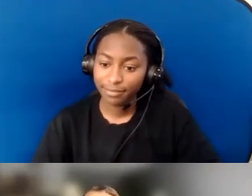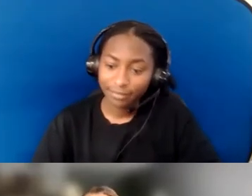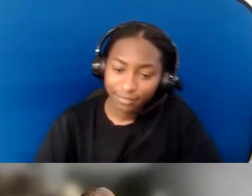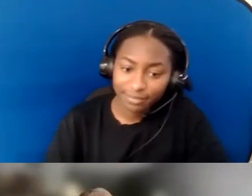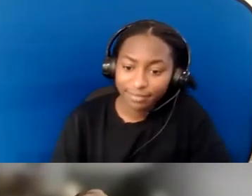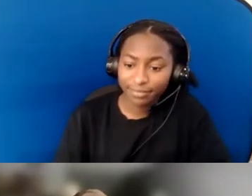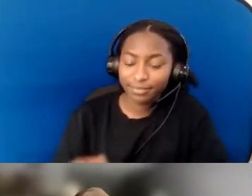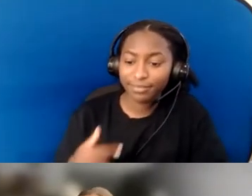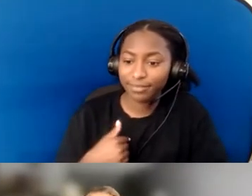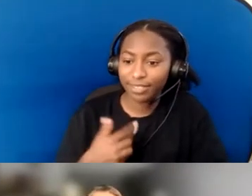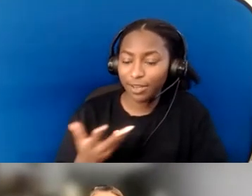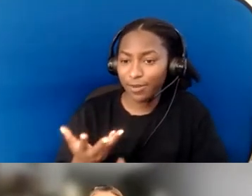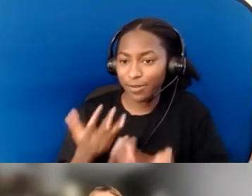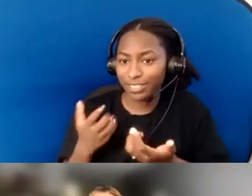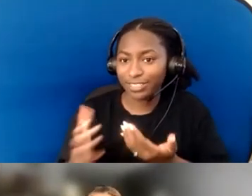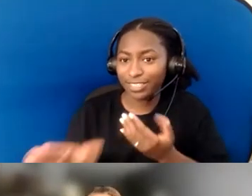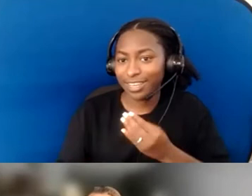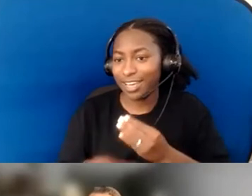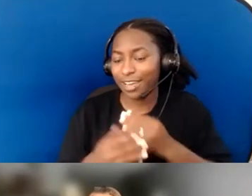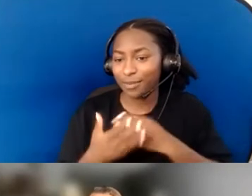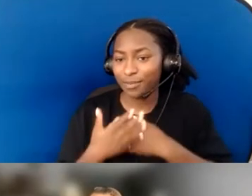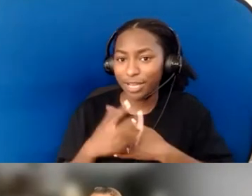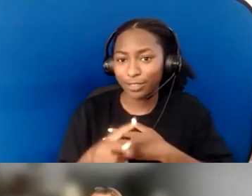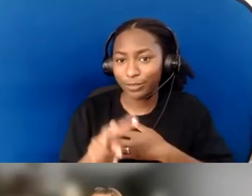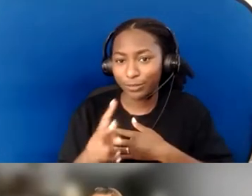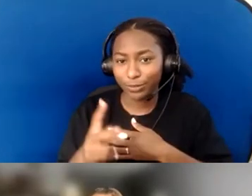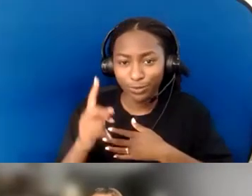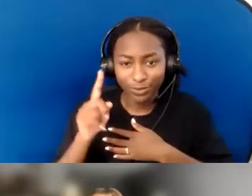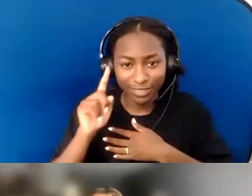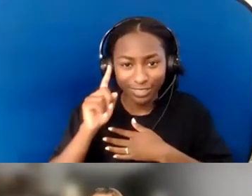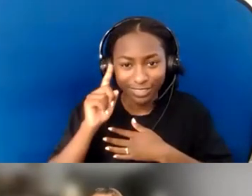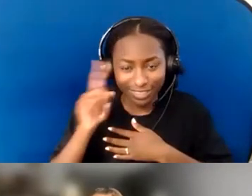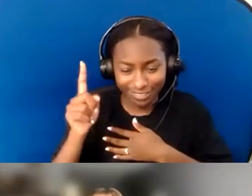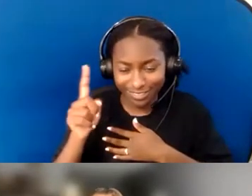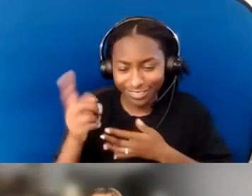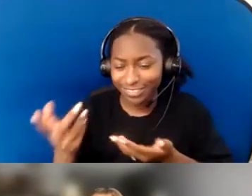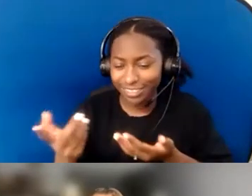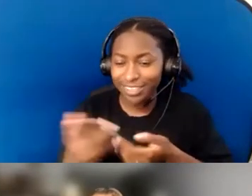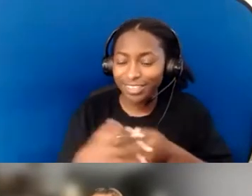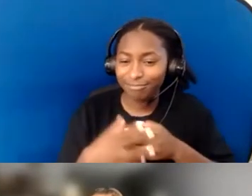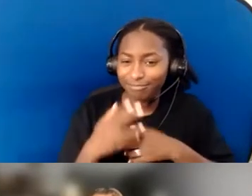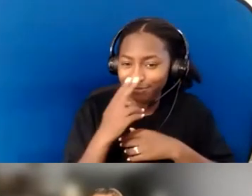in terms of finding resources. [chuckles] I have found that engaging with people